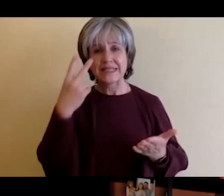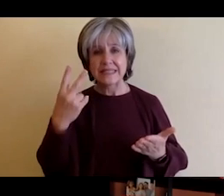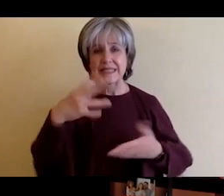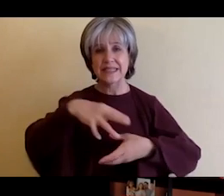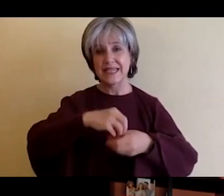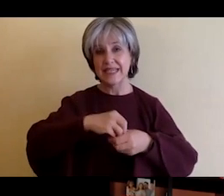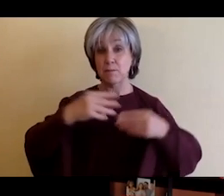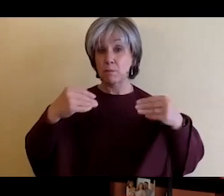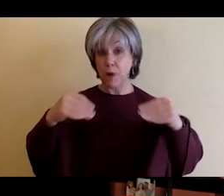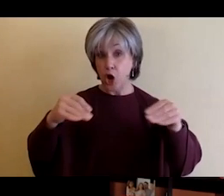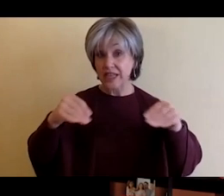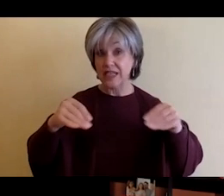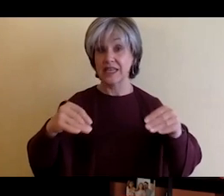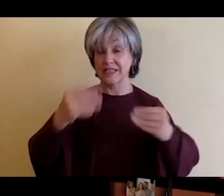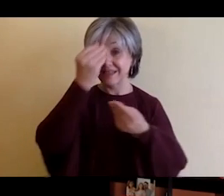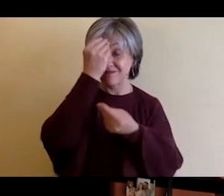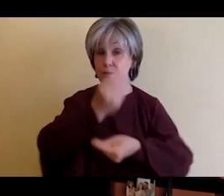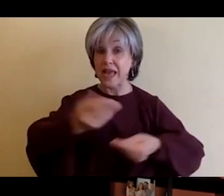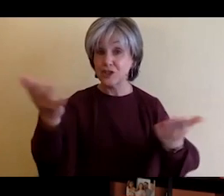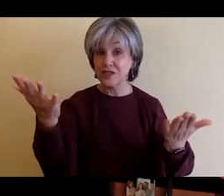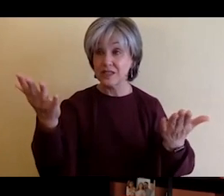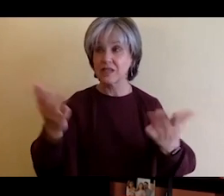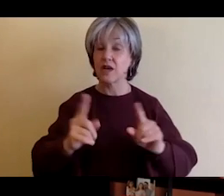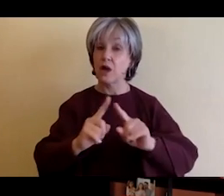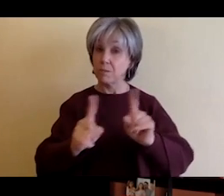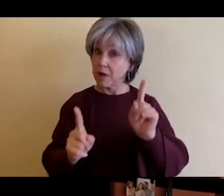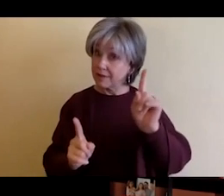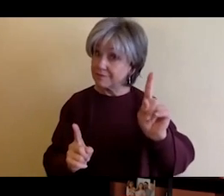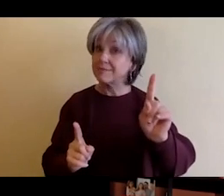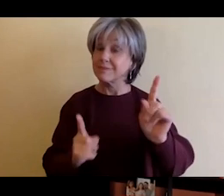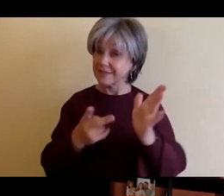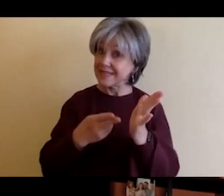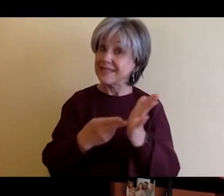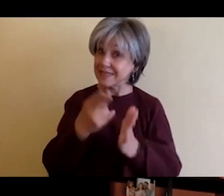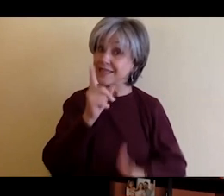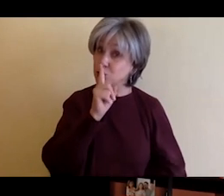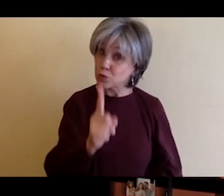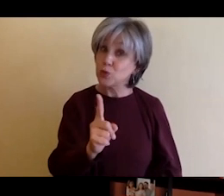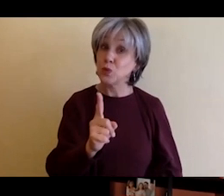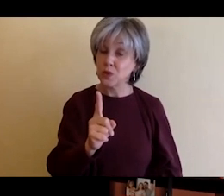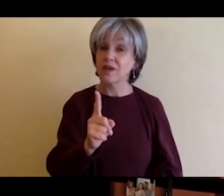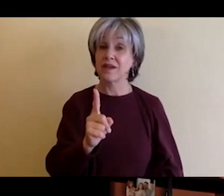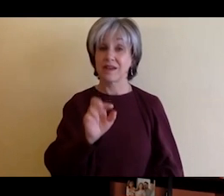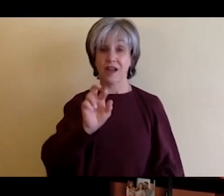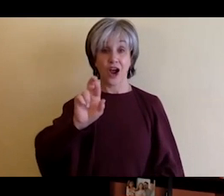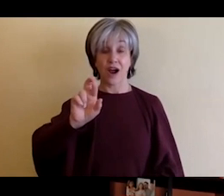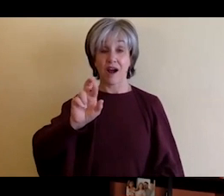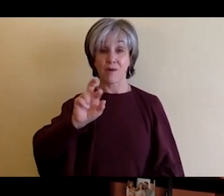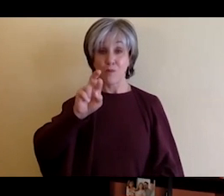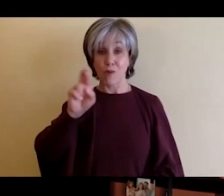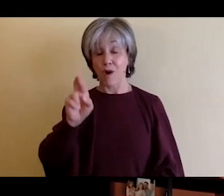but it truly RIT truly truly is a merger of creativity and technology.